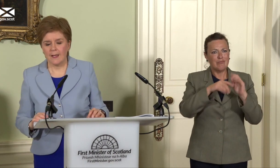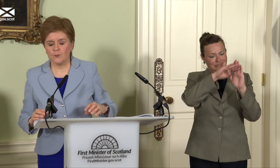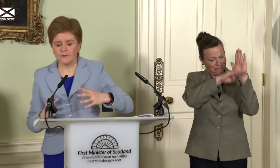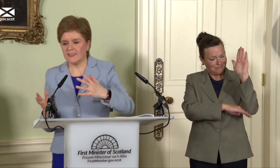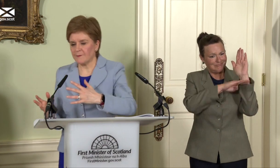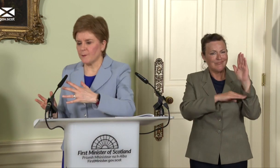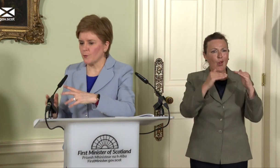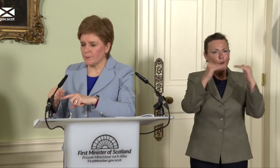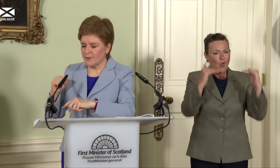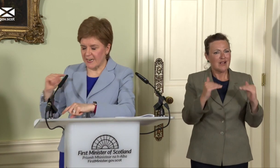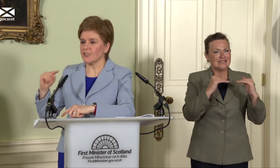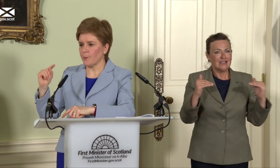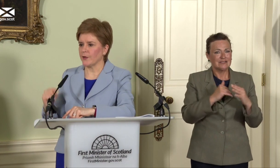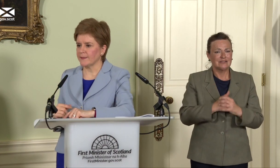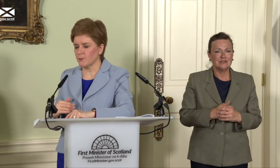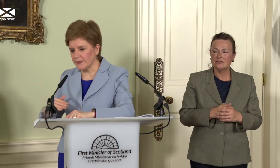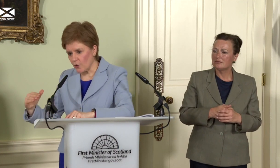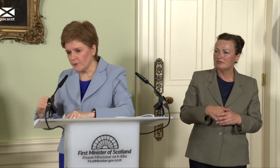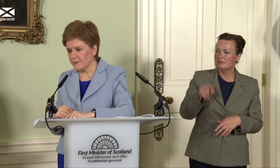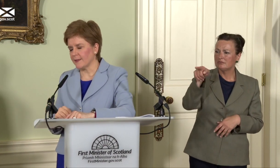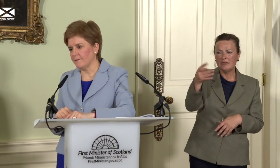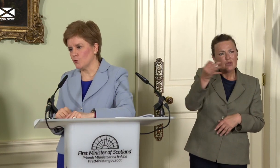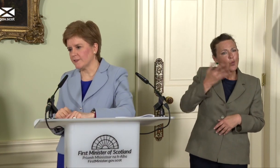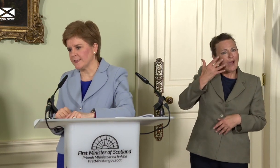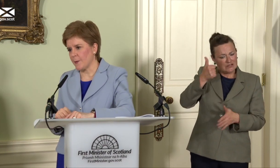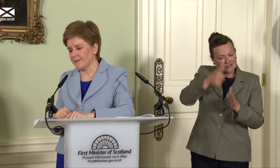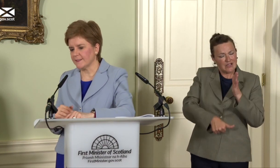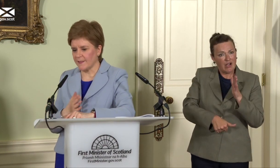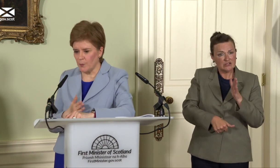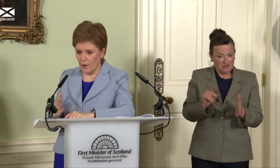Well, the time frame - the starting point is when Scotland votes independence, and then we will have a